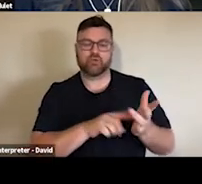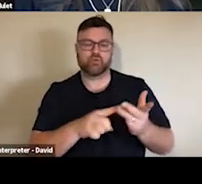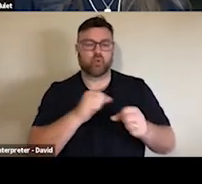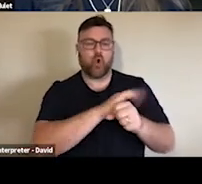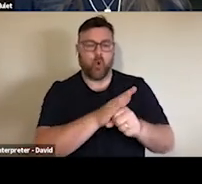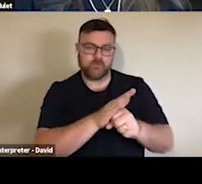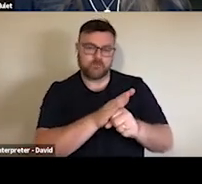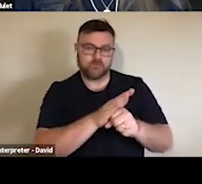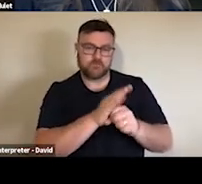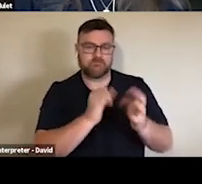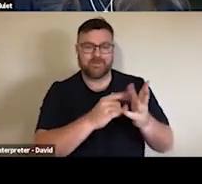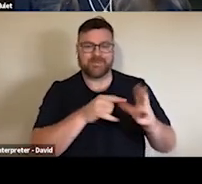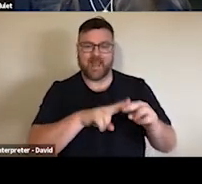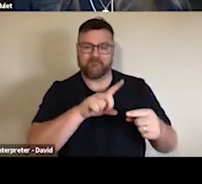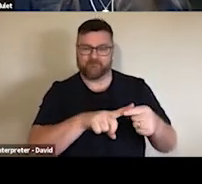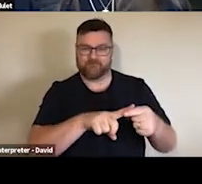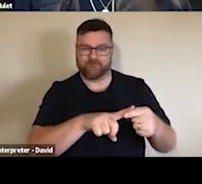yet to attend an in person event.